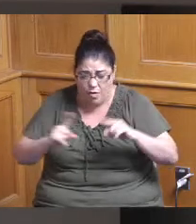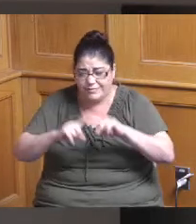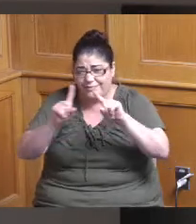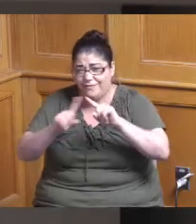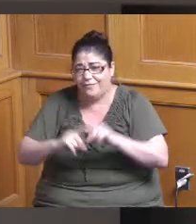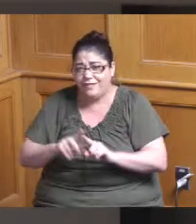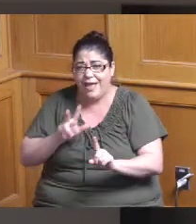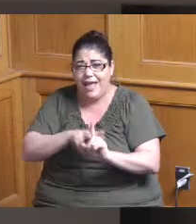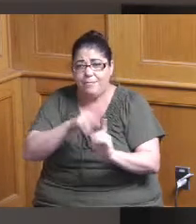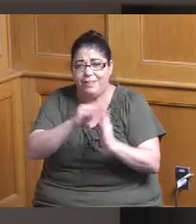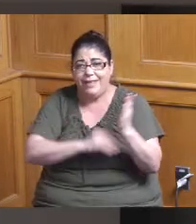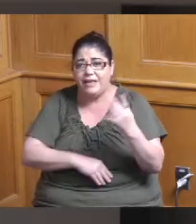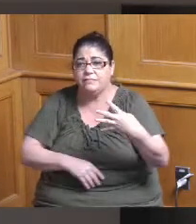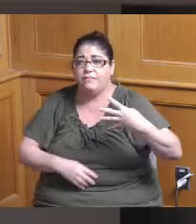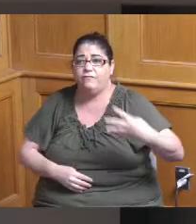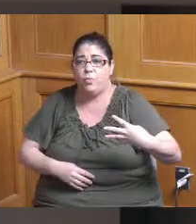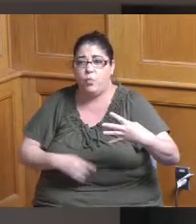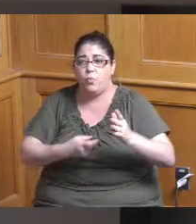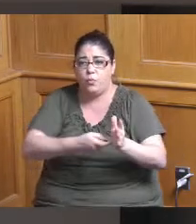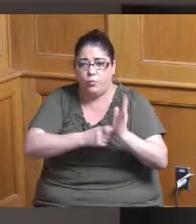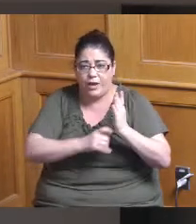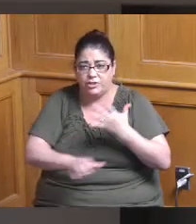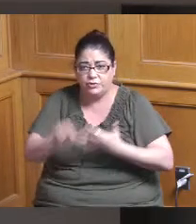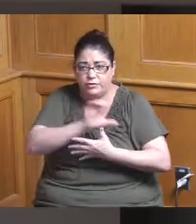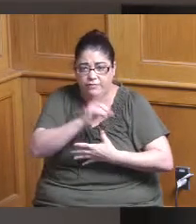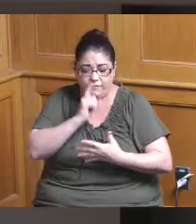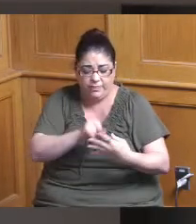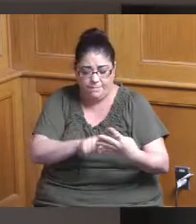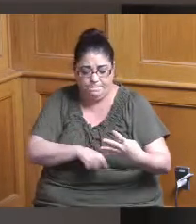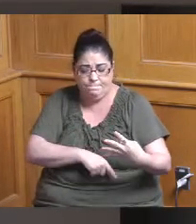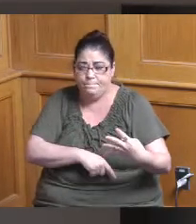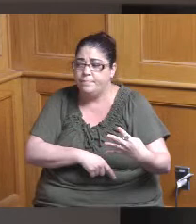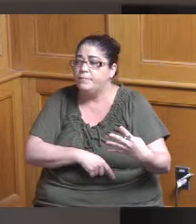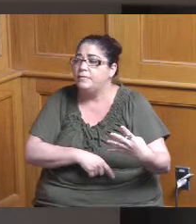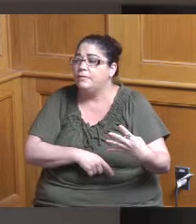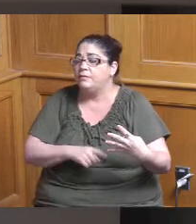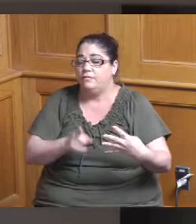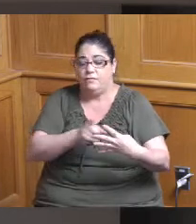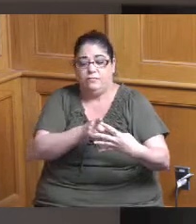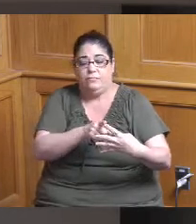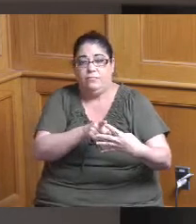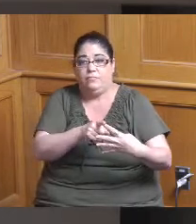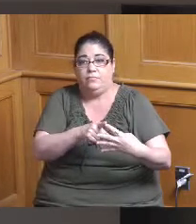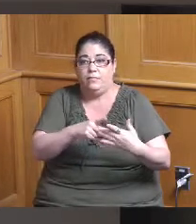them on four main criteria so for for the first one project impact we look at a lot of different